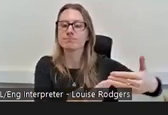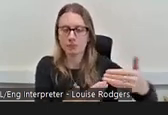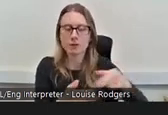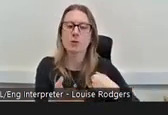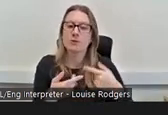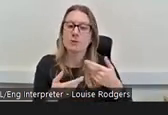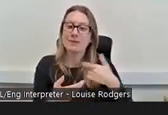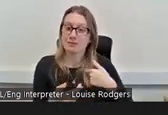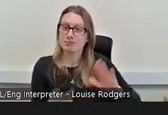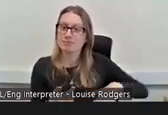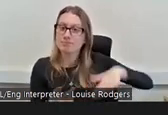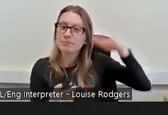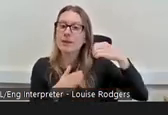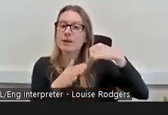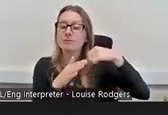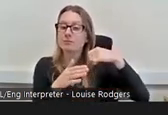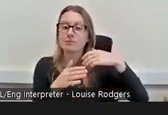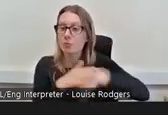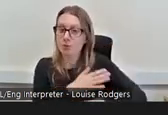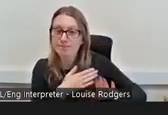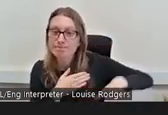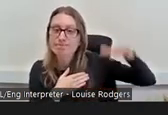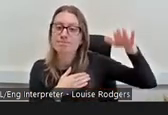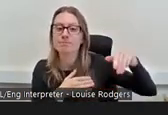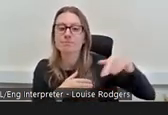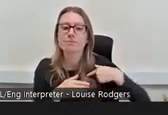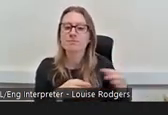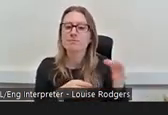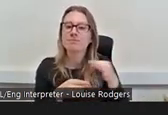up I was born and raised in a small little place called Tullibody in Clackmannanshire,